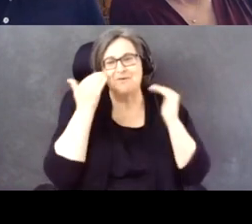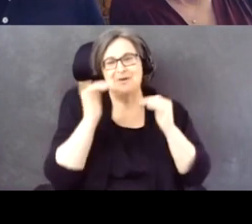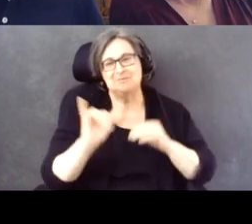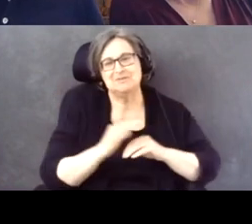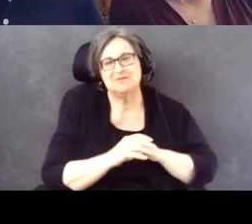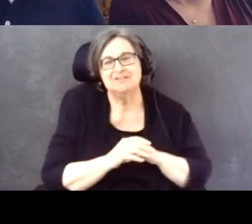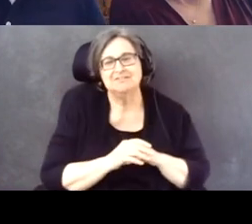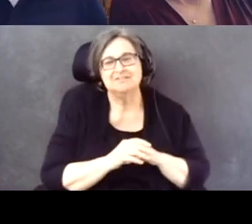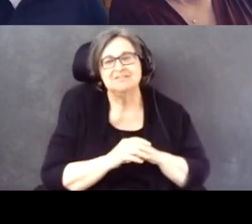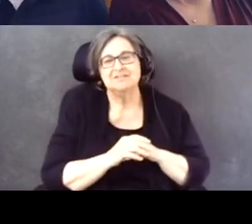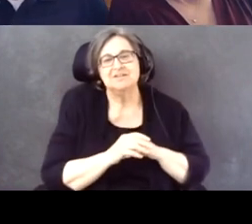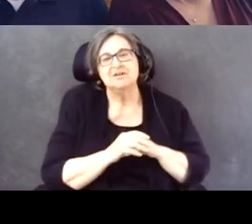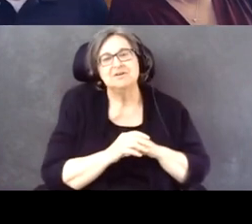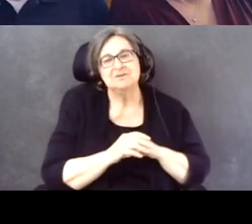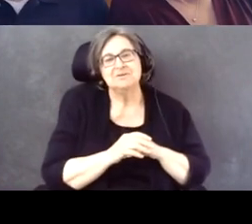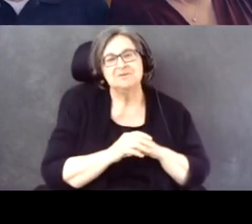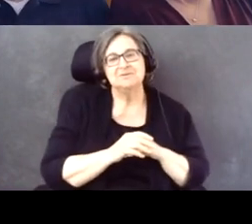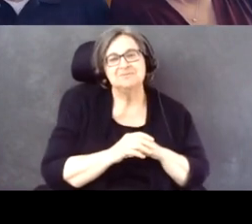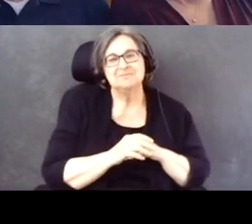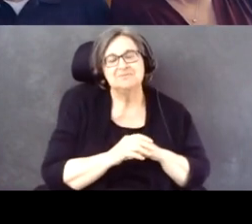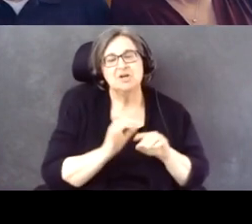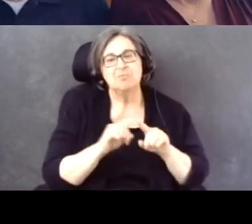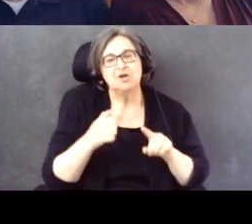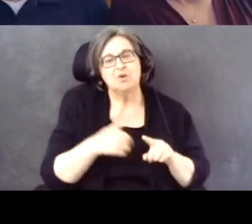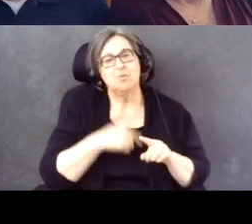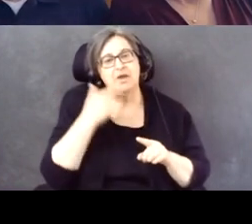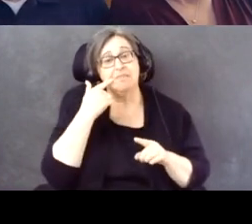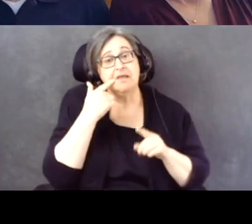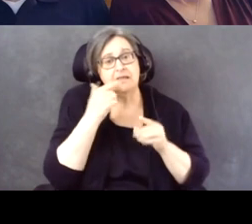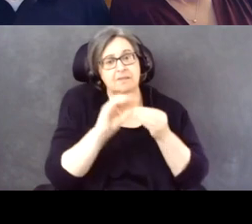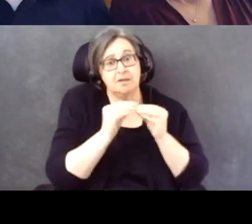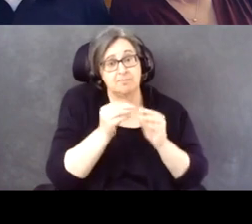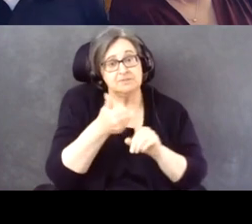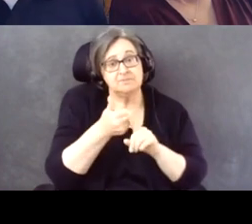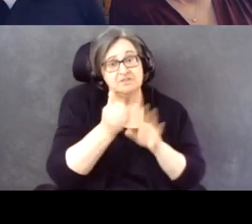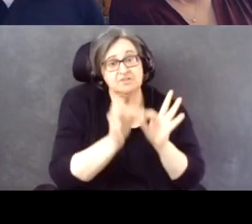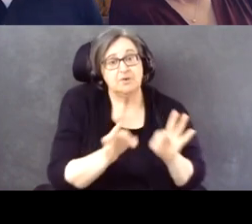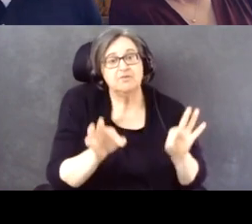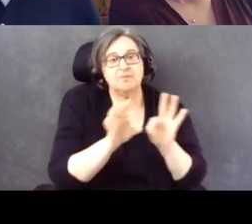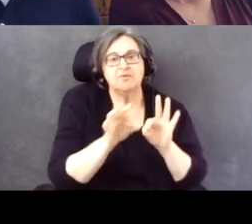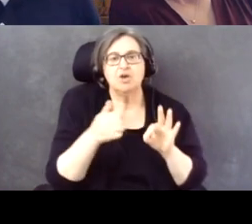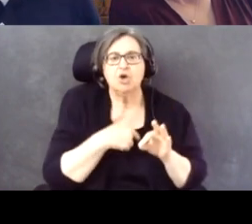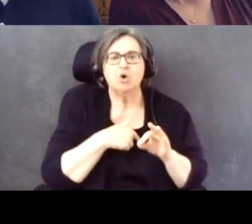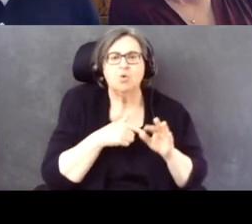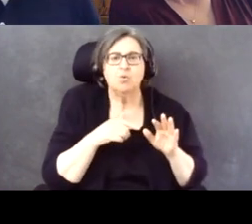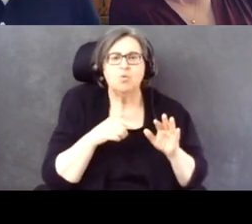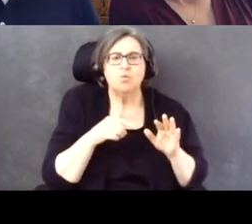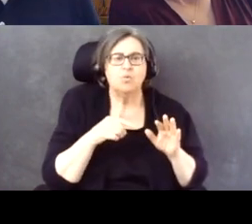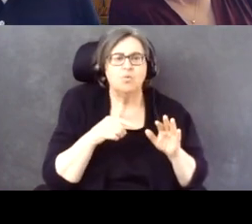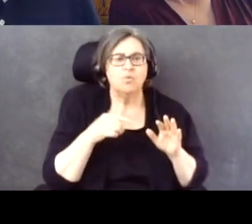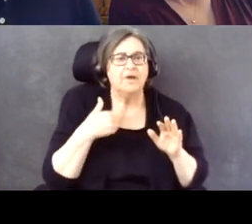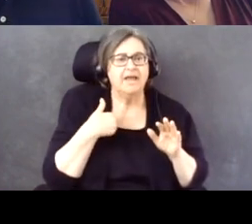But we think these numbers are important. We do a breakdown of demographic factors.